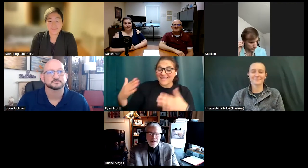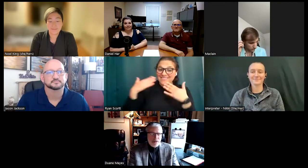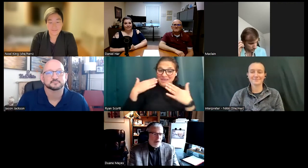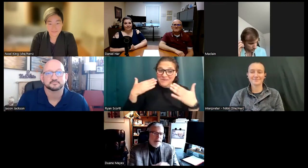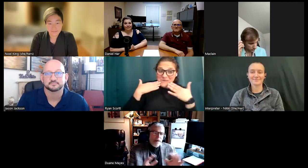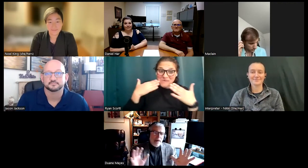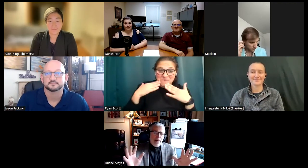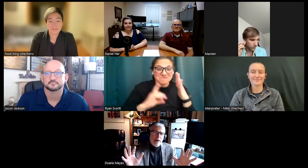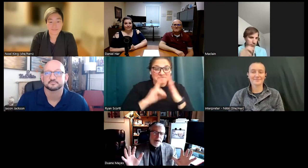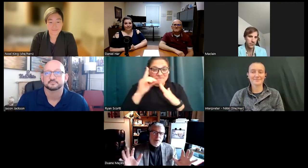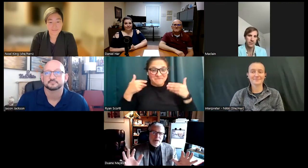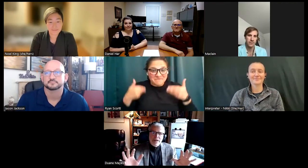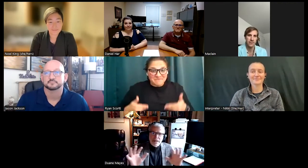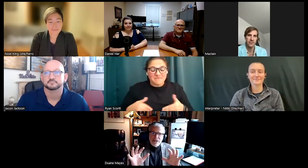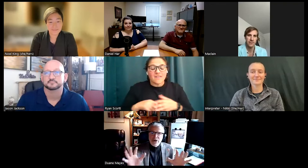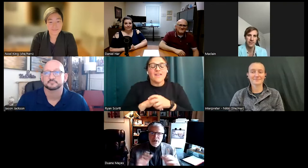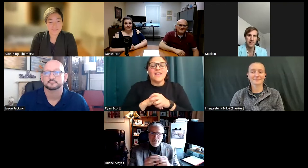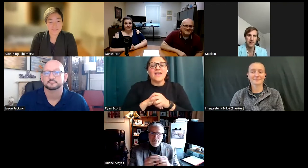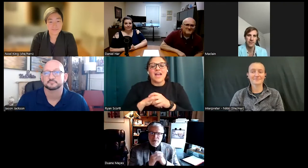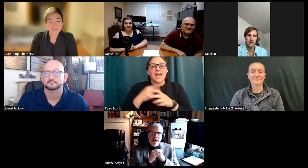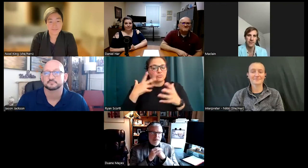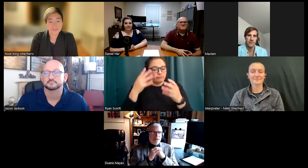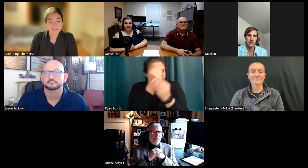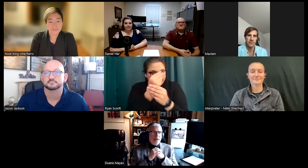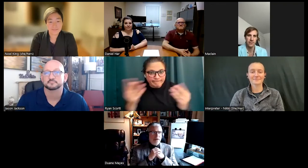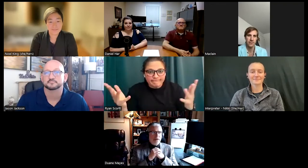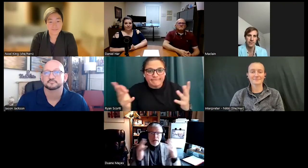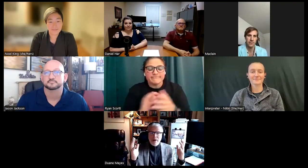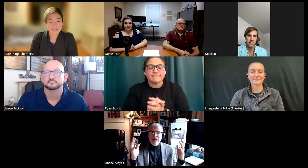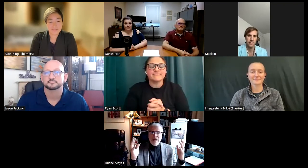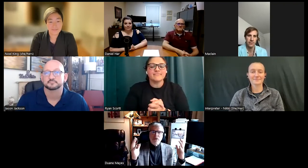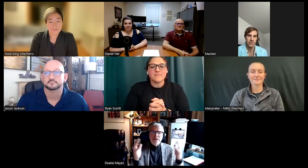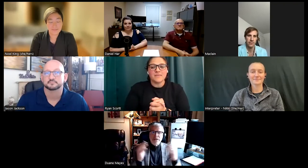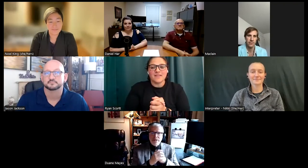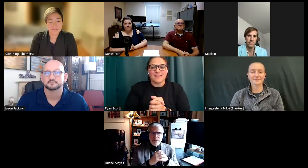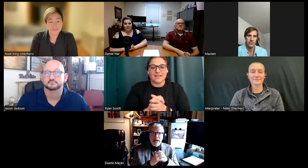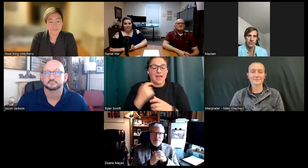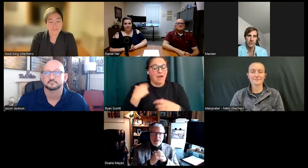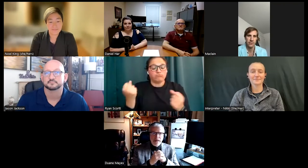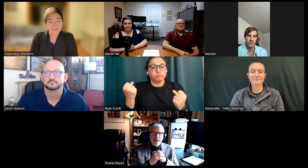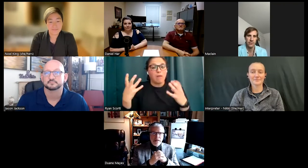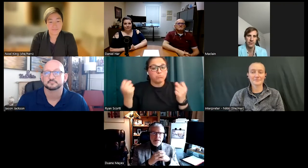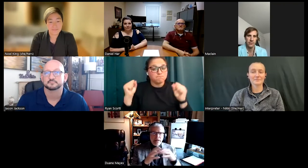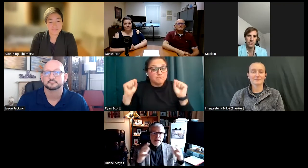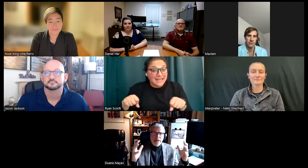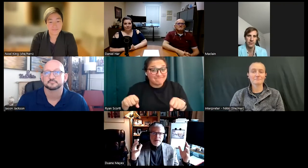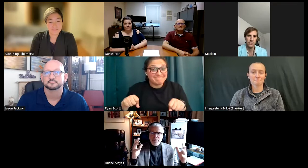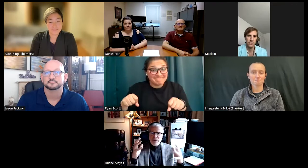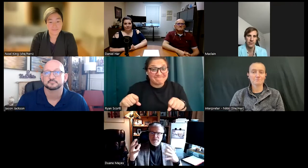So, I wanted to let you all know that... so, I am fluent in sign but I you